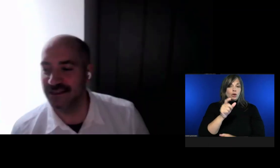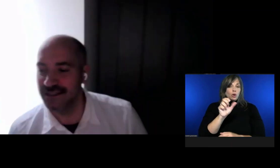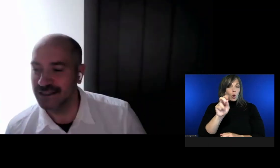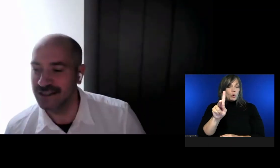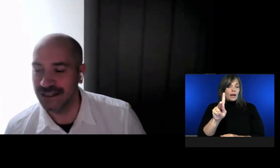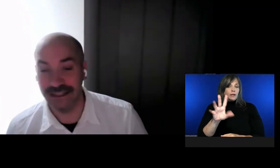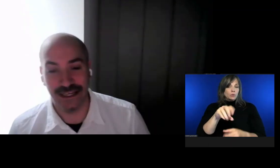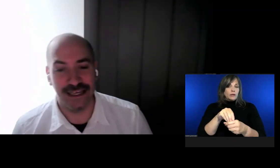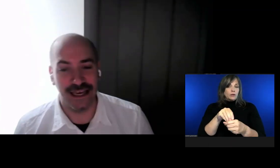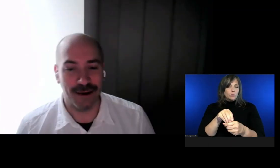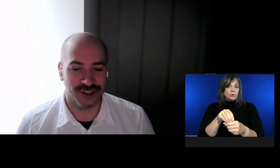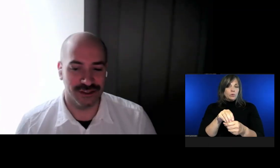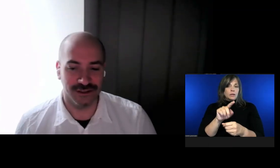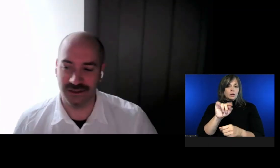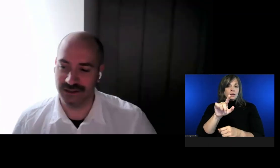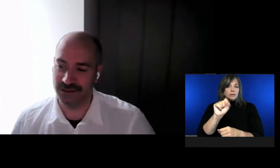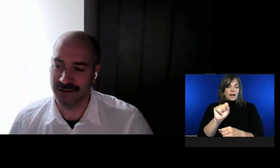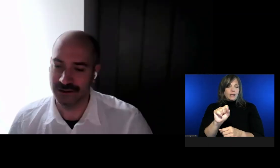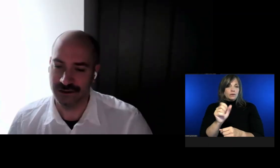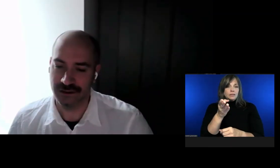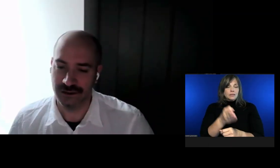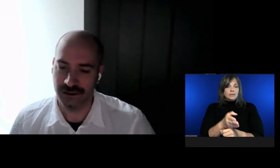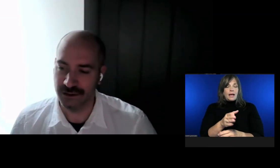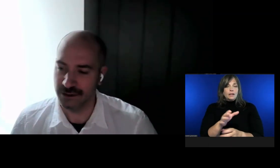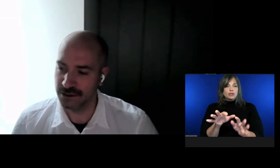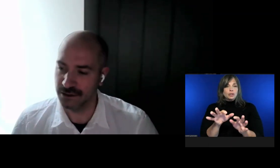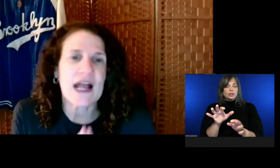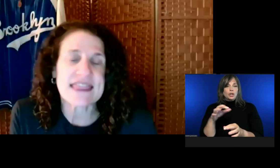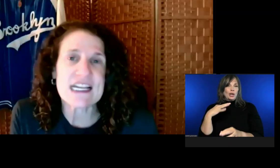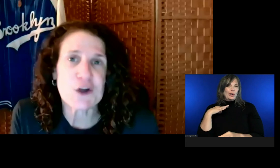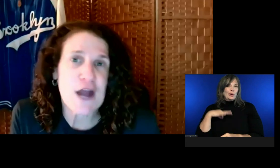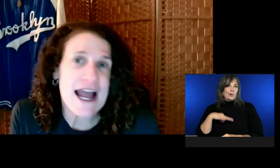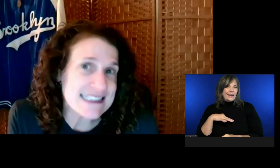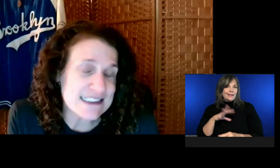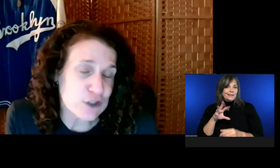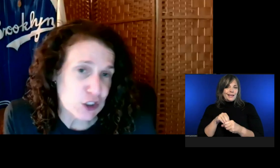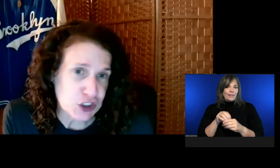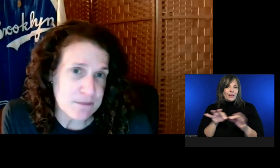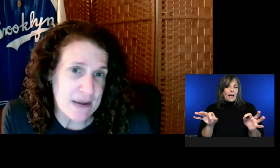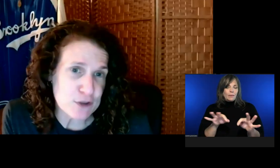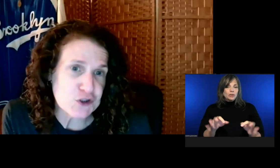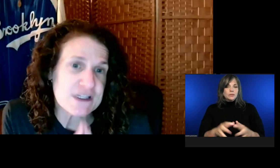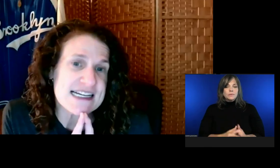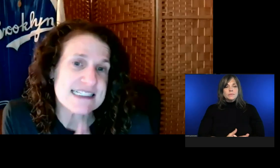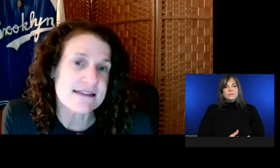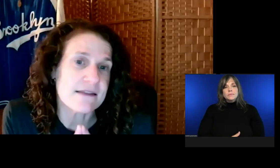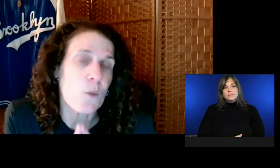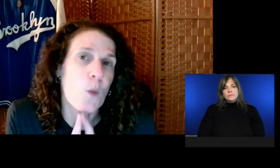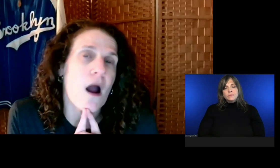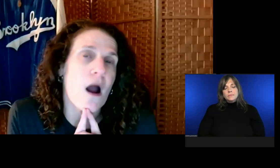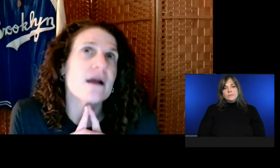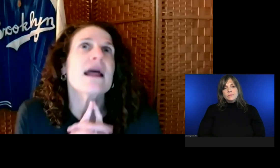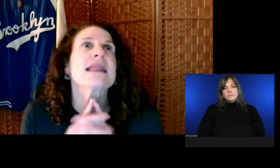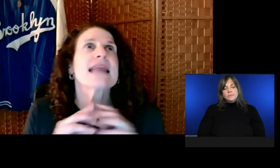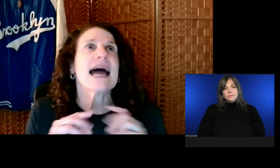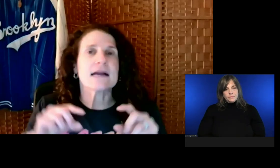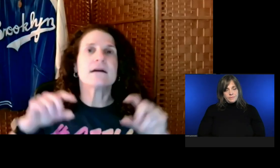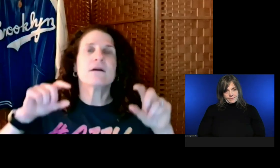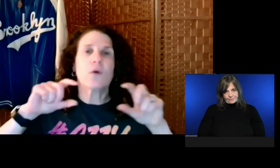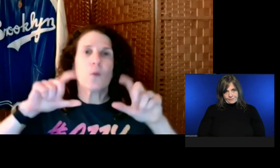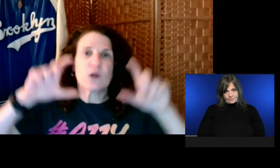Because somebody else reported the same problem.